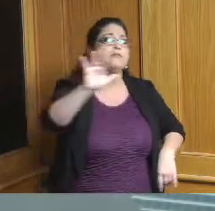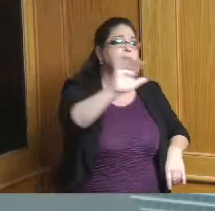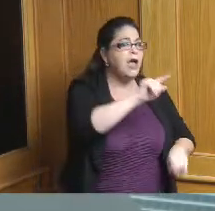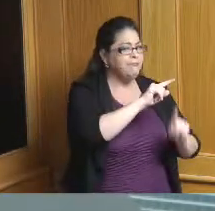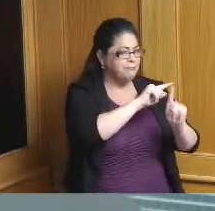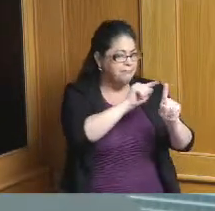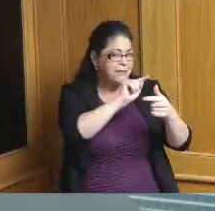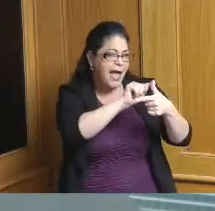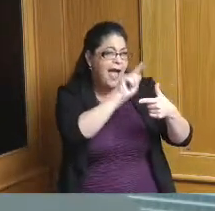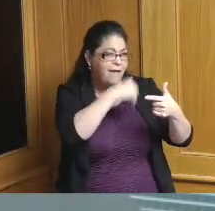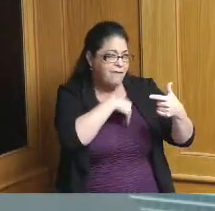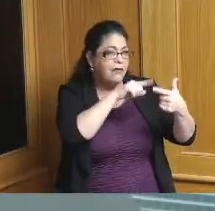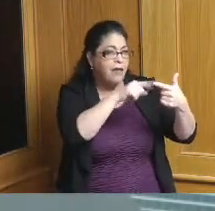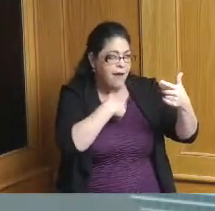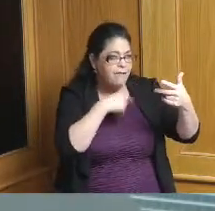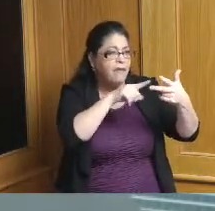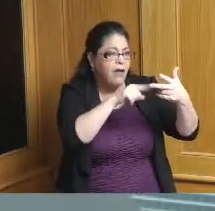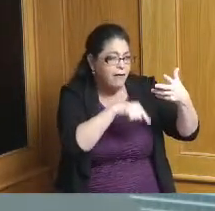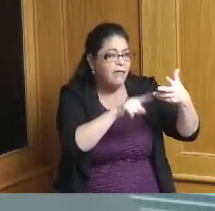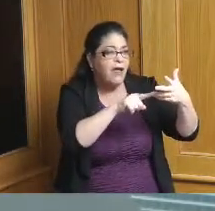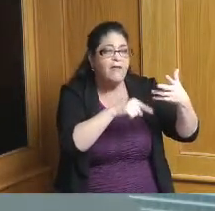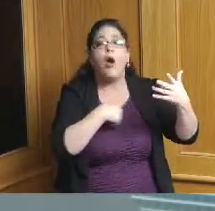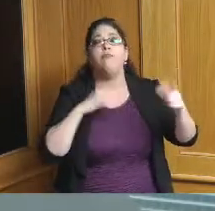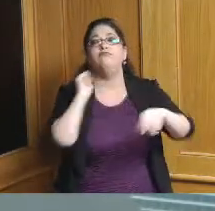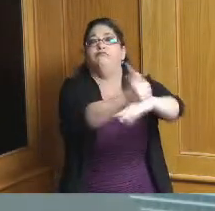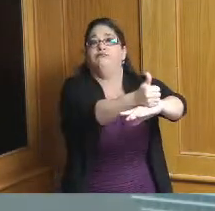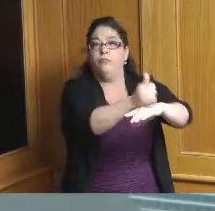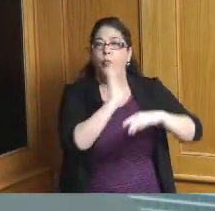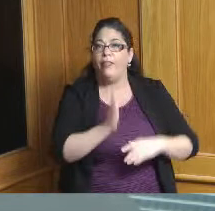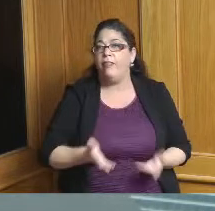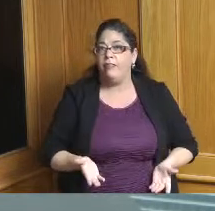and I think that's one of the principal things along with all the other recommendations